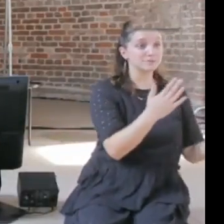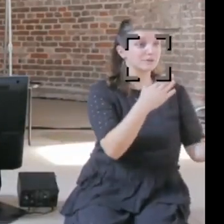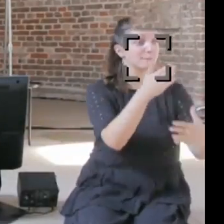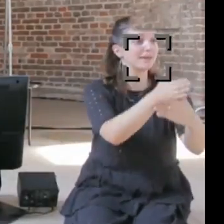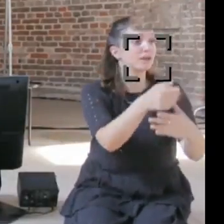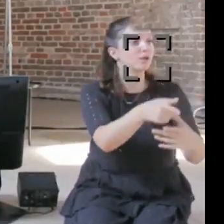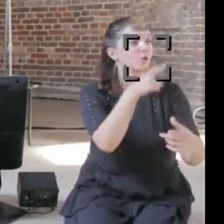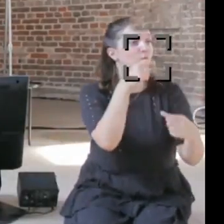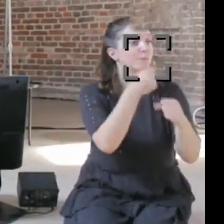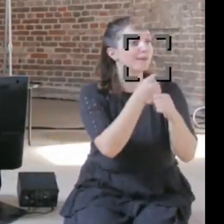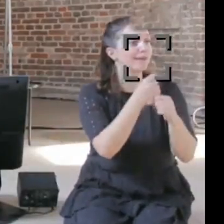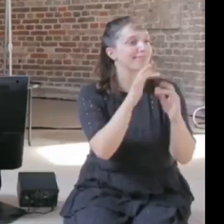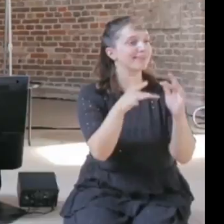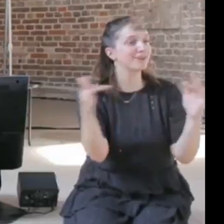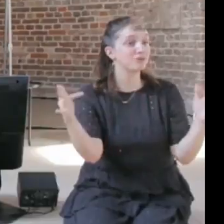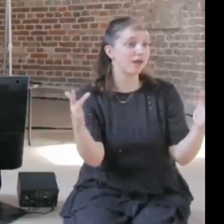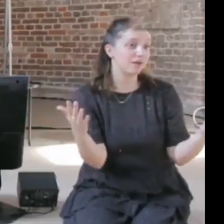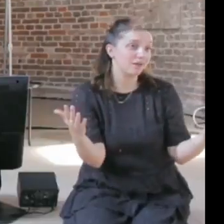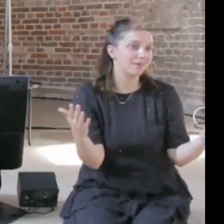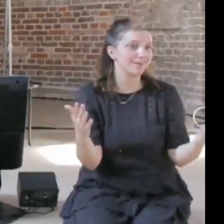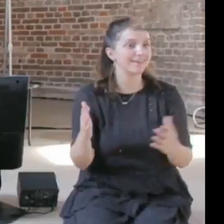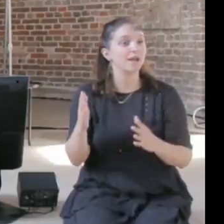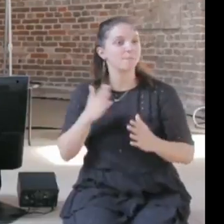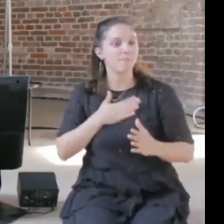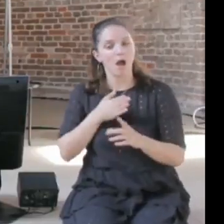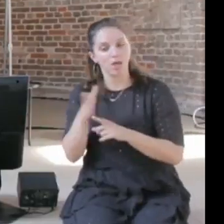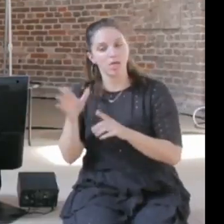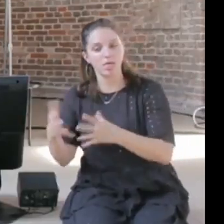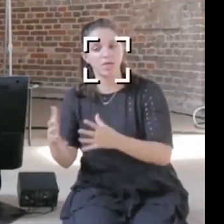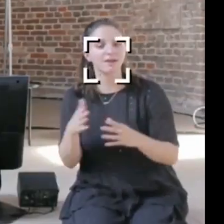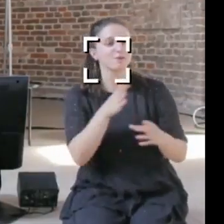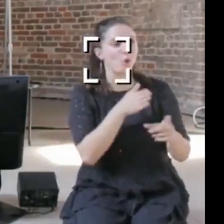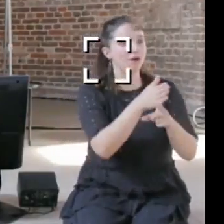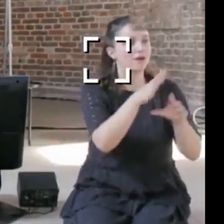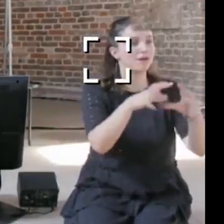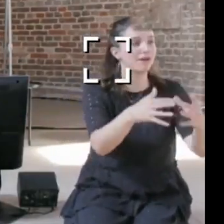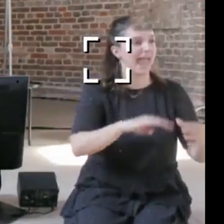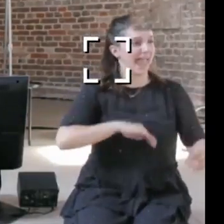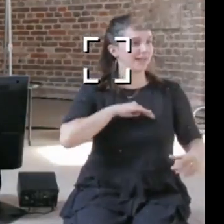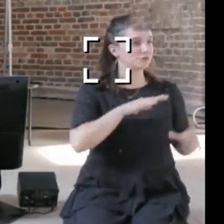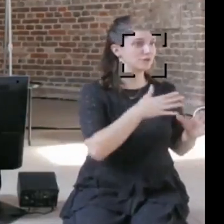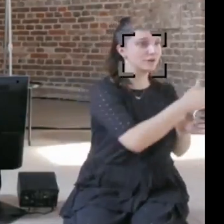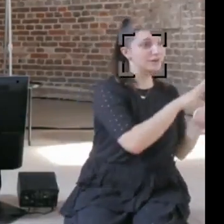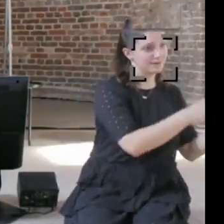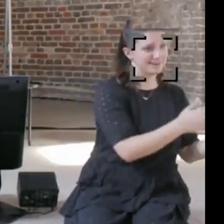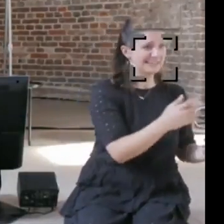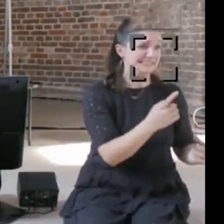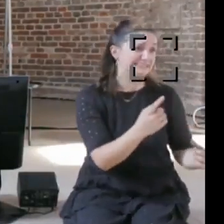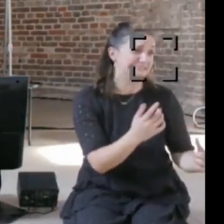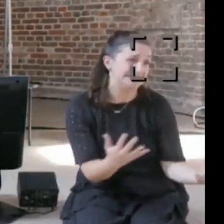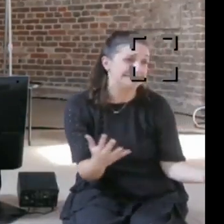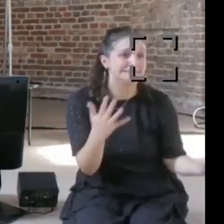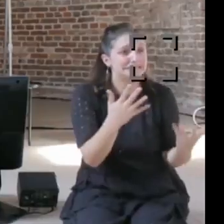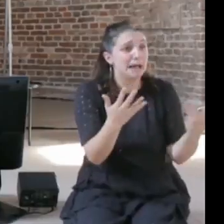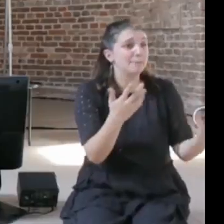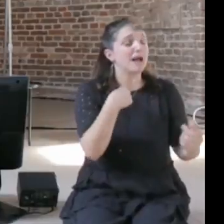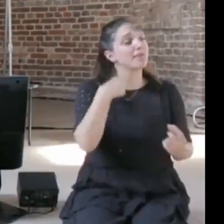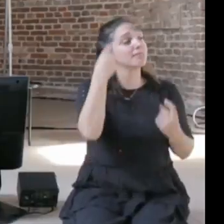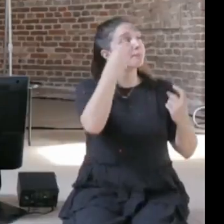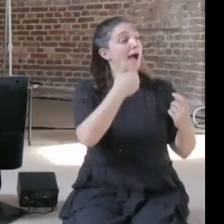approach, what I see in my work a lot is that we make quite general rules that apply to